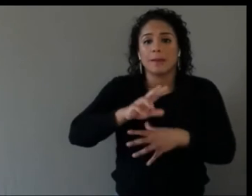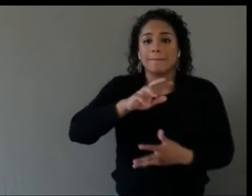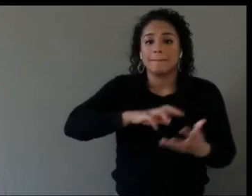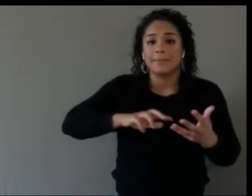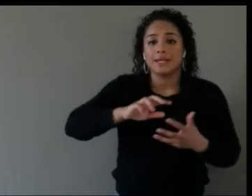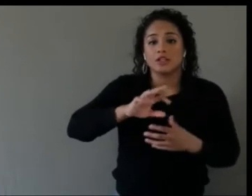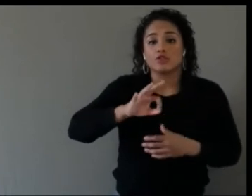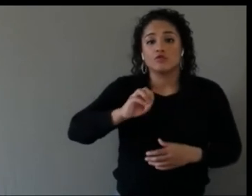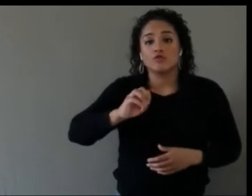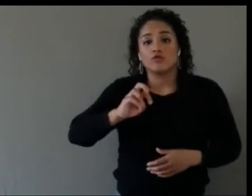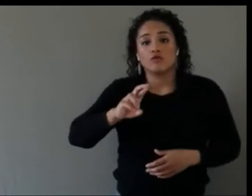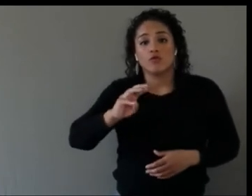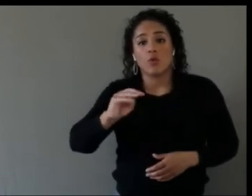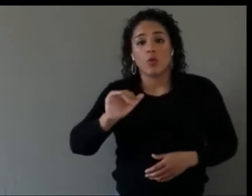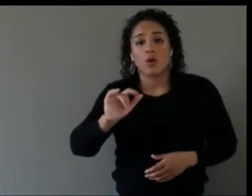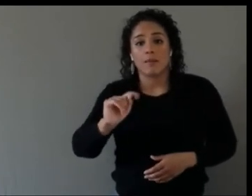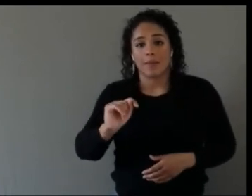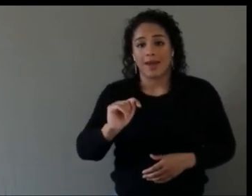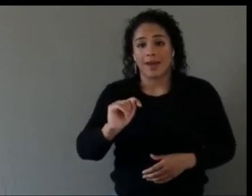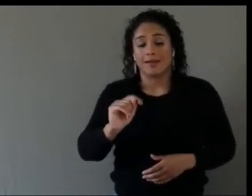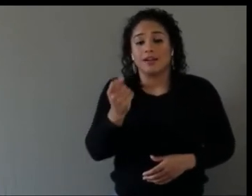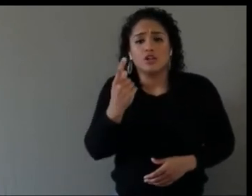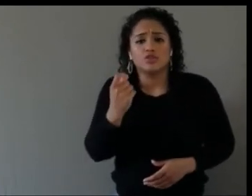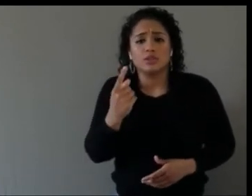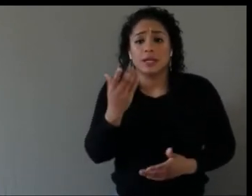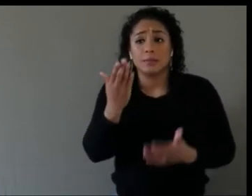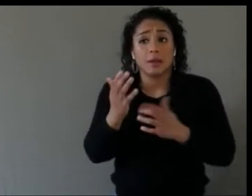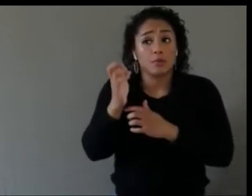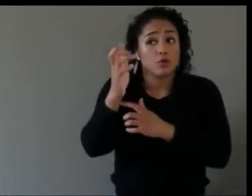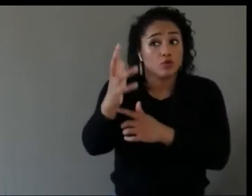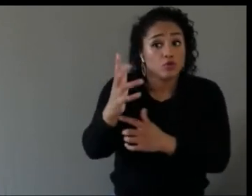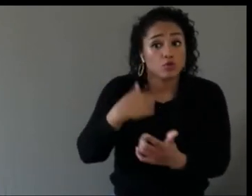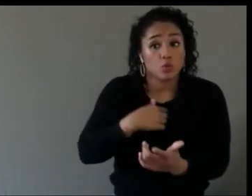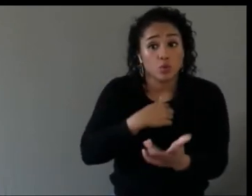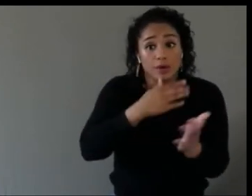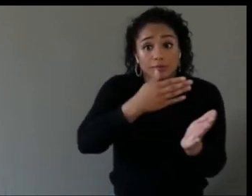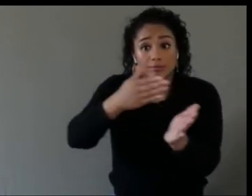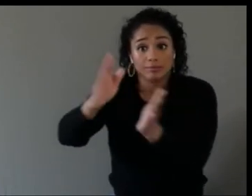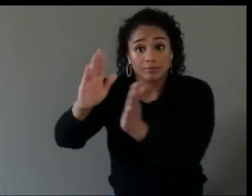to, again, in the future, as some people wish to engage face-to-face, and some people wish